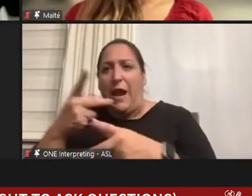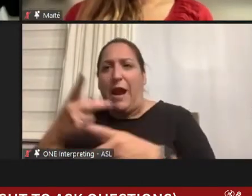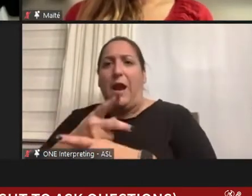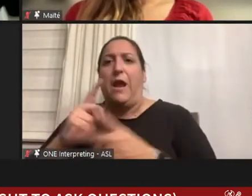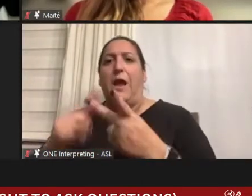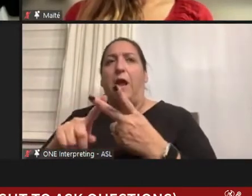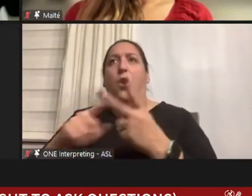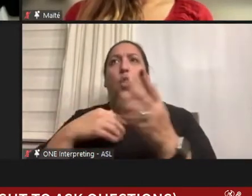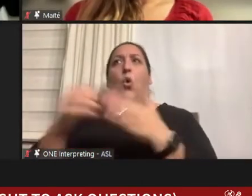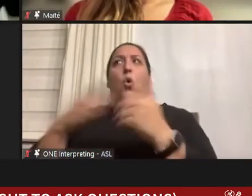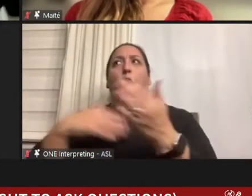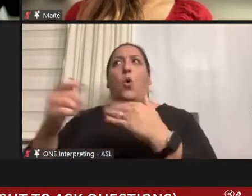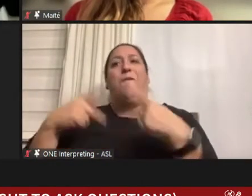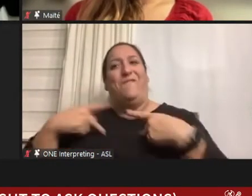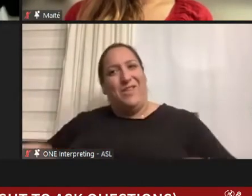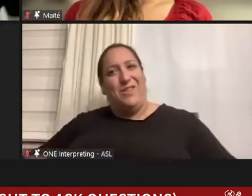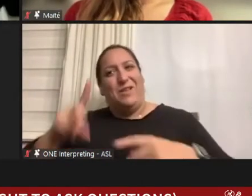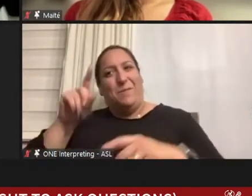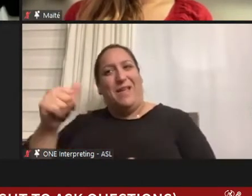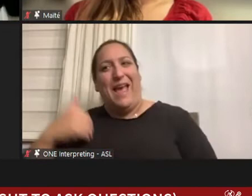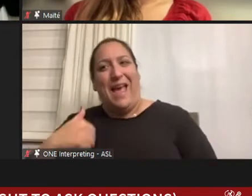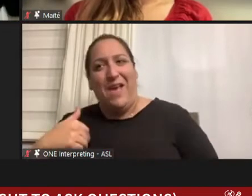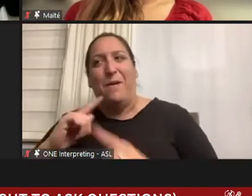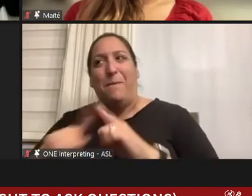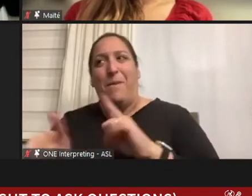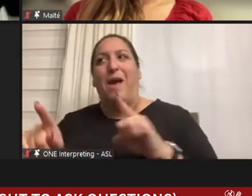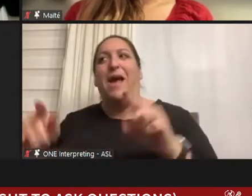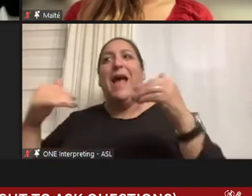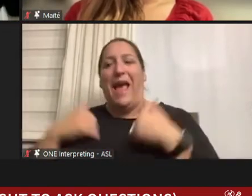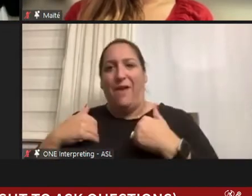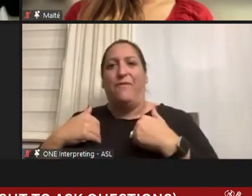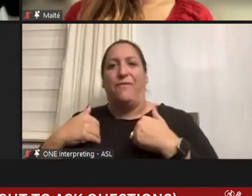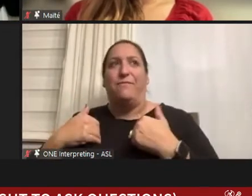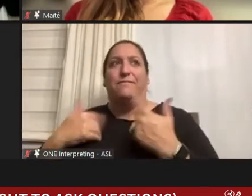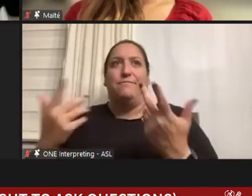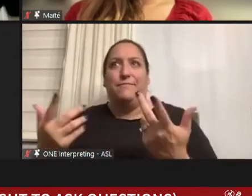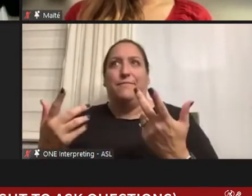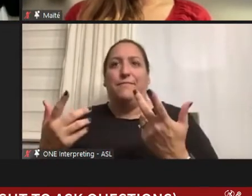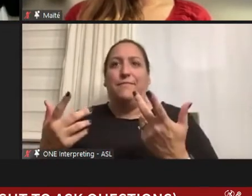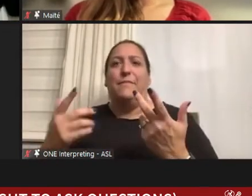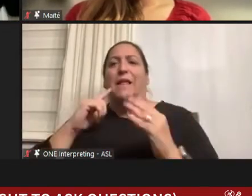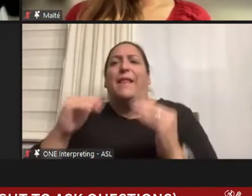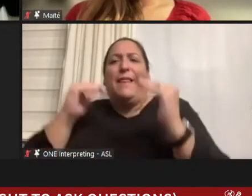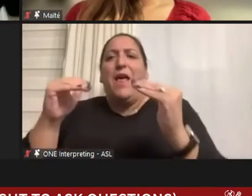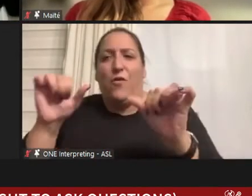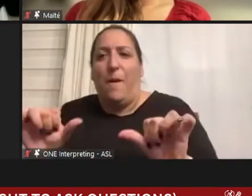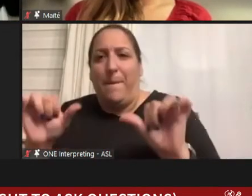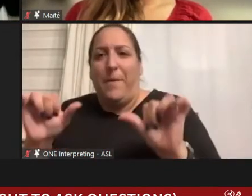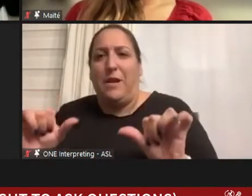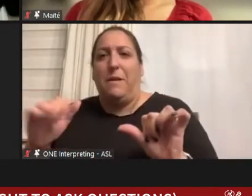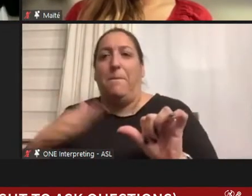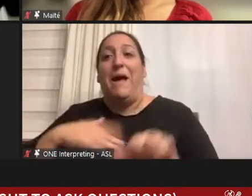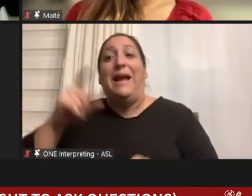a physical disability, I had the level of ability where my needs could be accommodated,